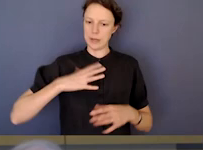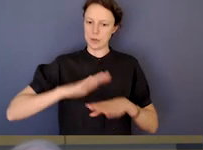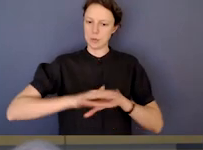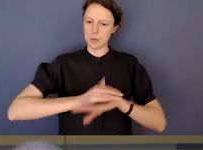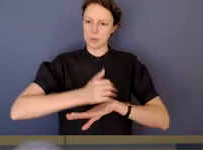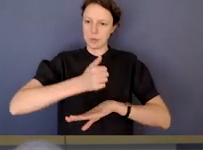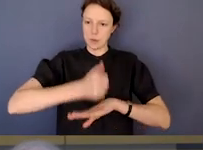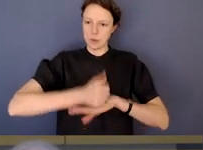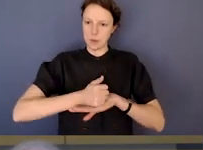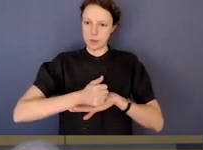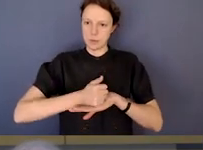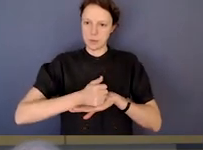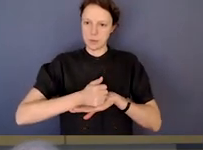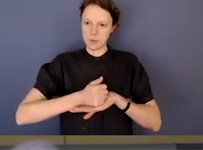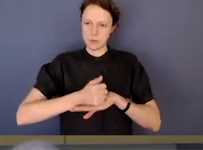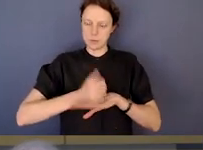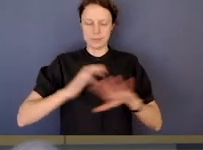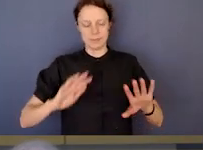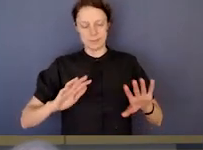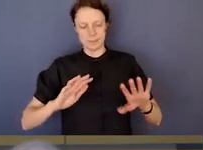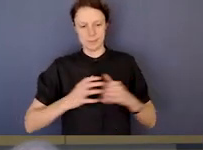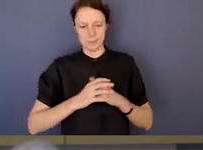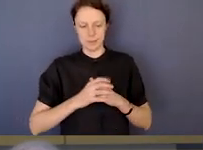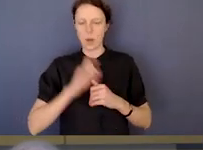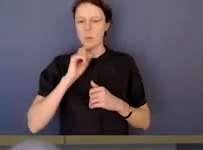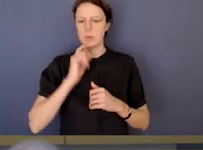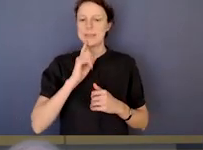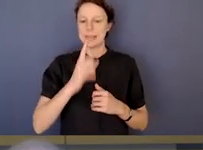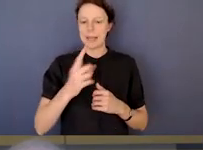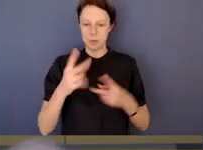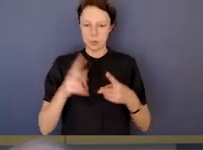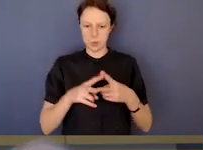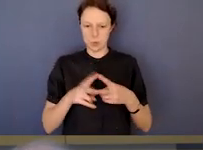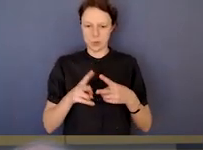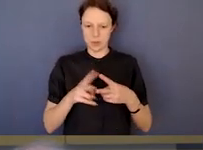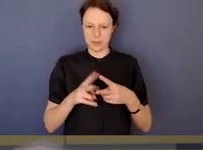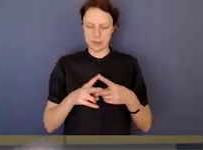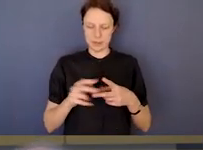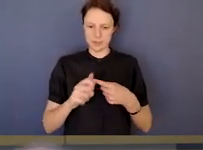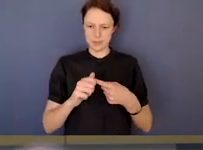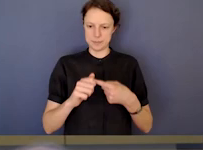Well, I'll say two things.